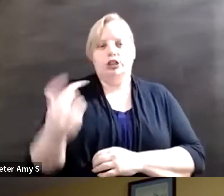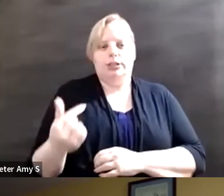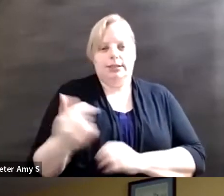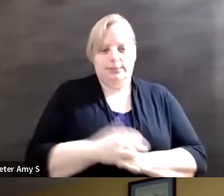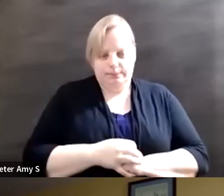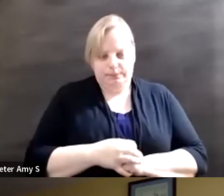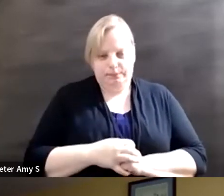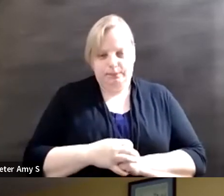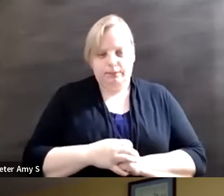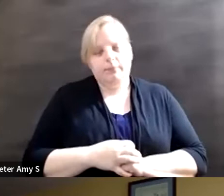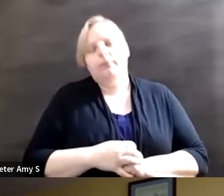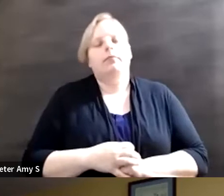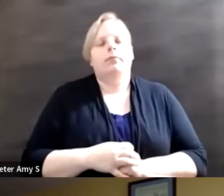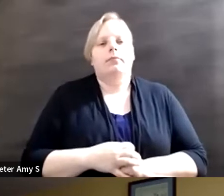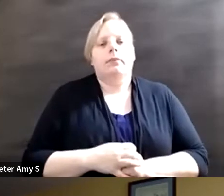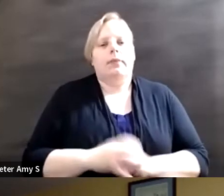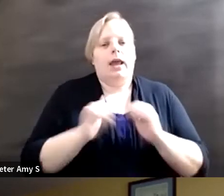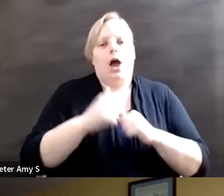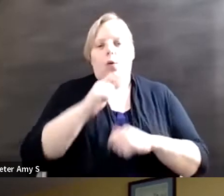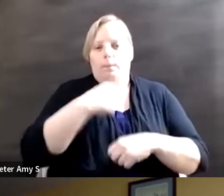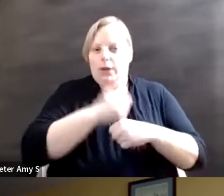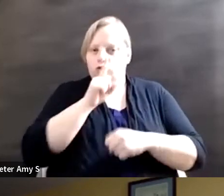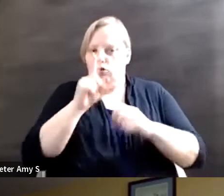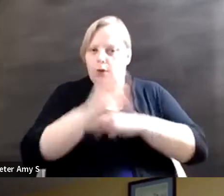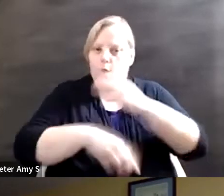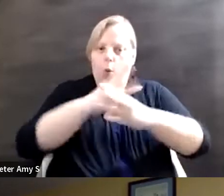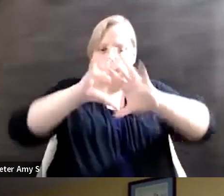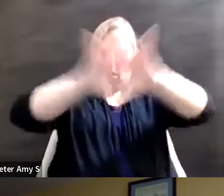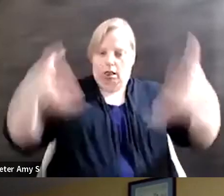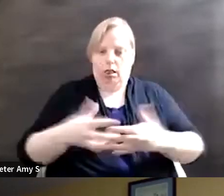we can ensure global peace and prosperity, and talk about the intersections and promote